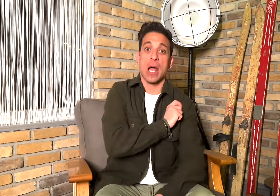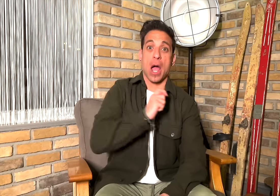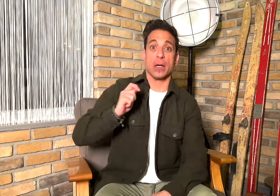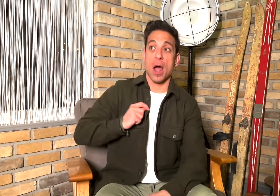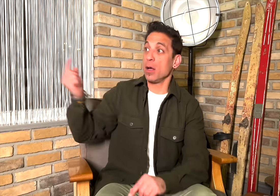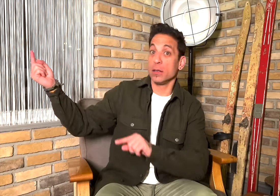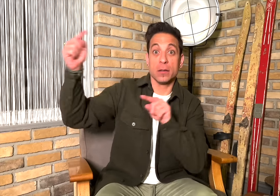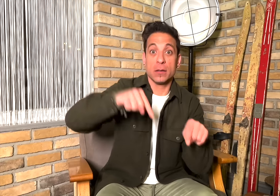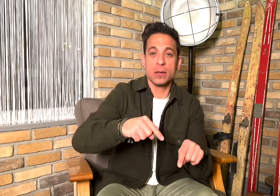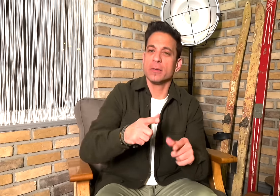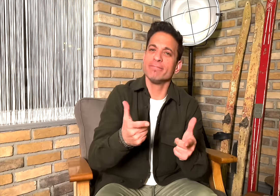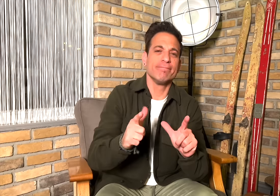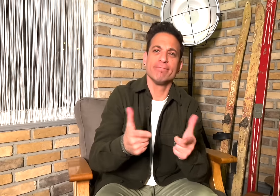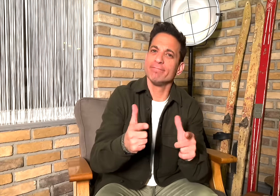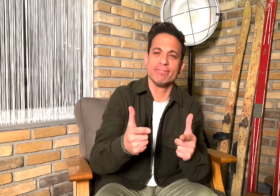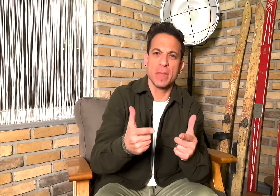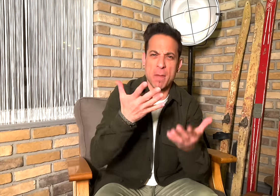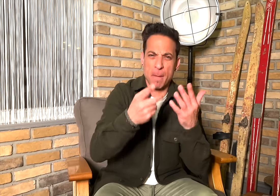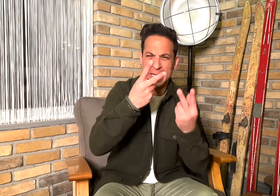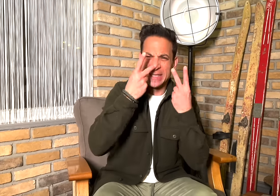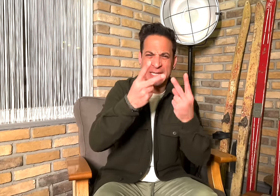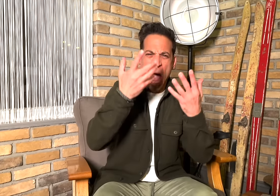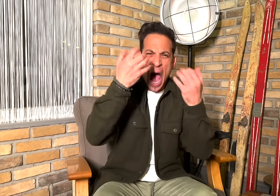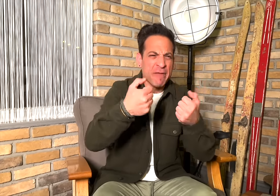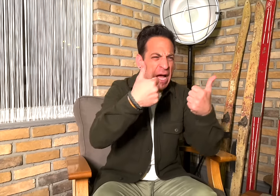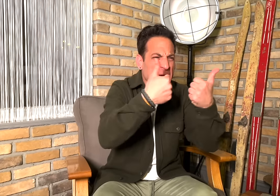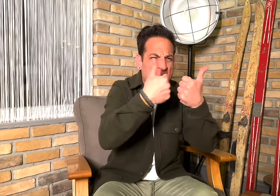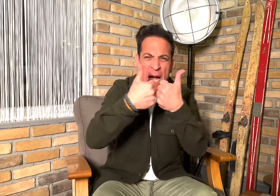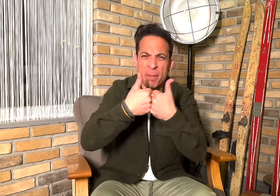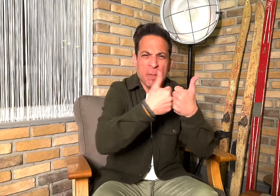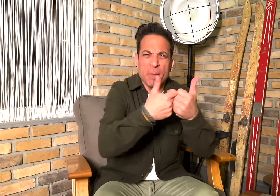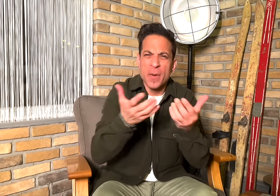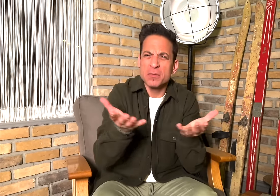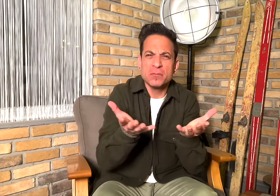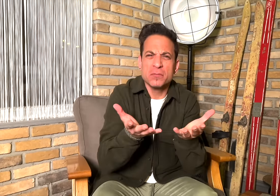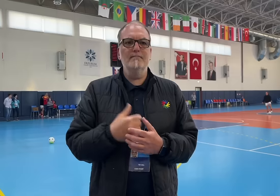Kenya. You may have seen the results showing scores for Kenya, haven't you?